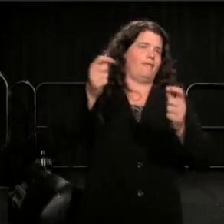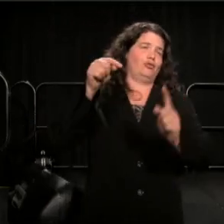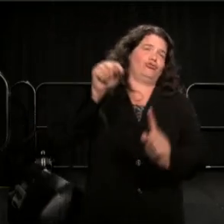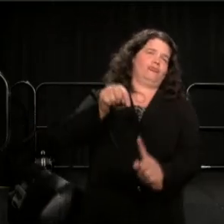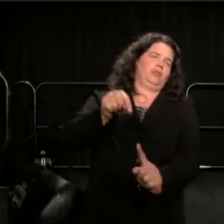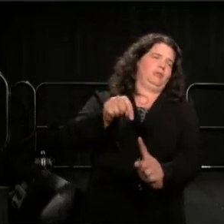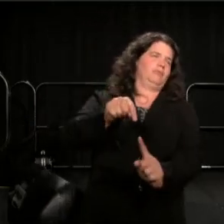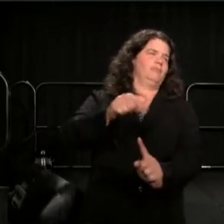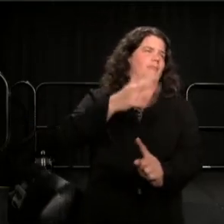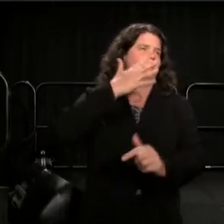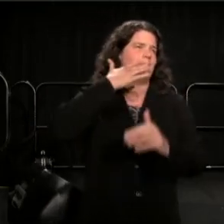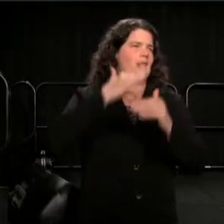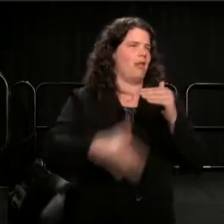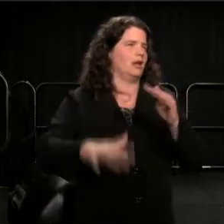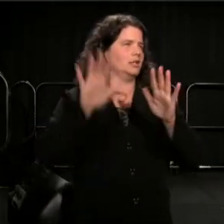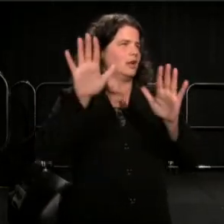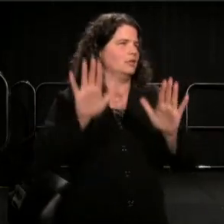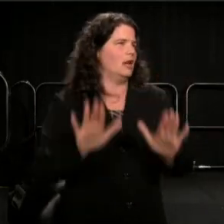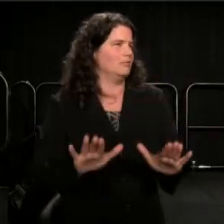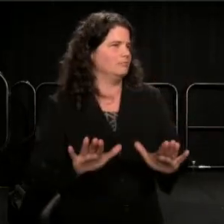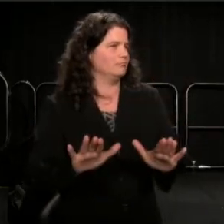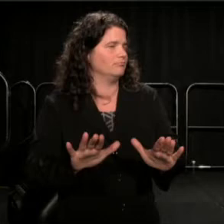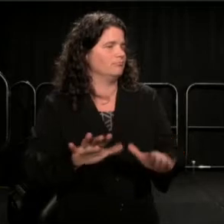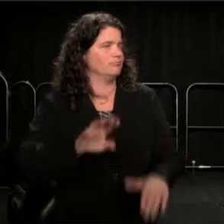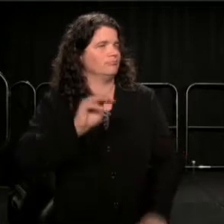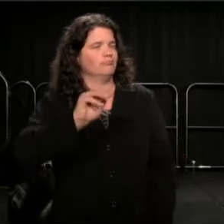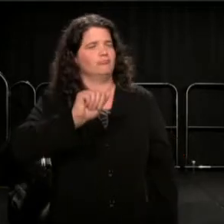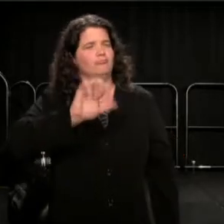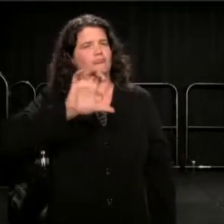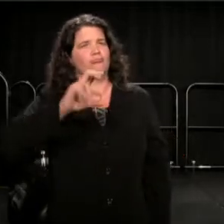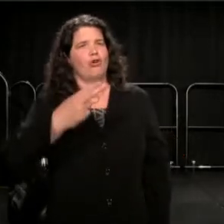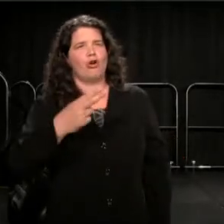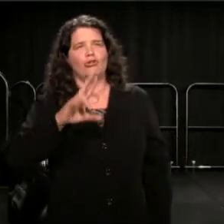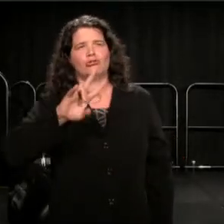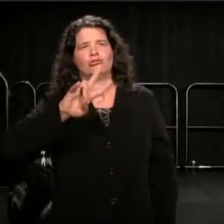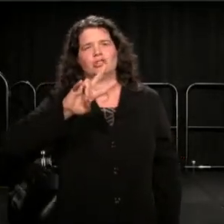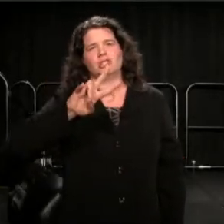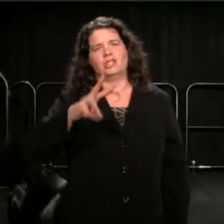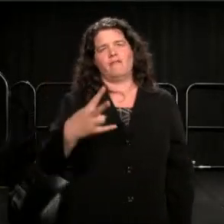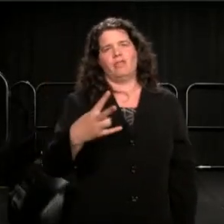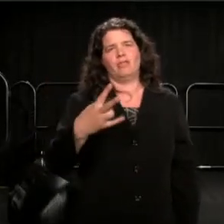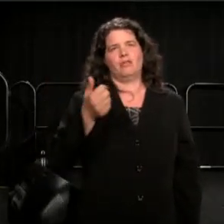It took place on March 7th 1965.